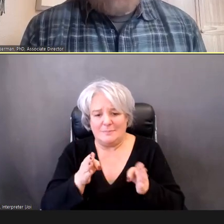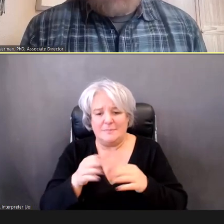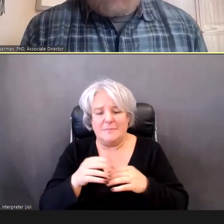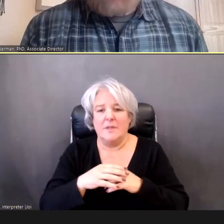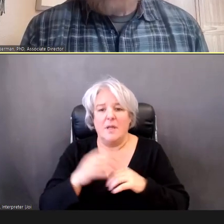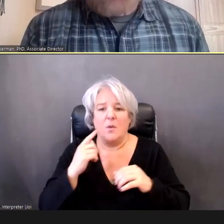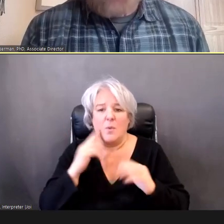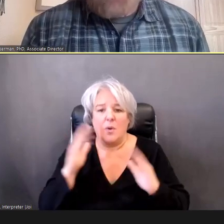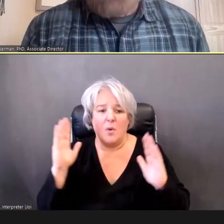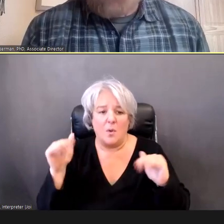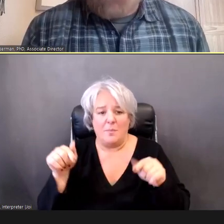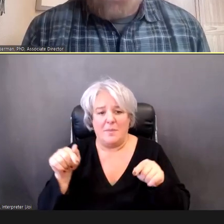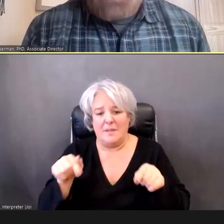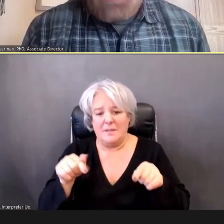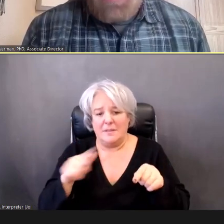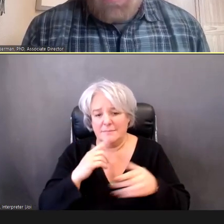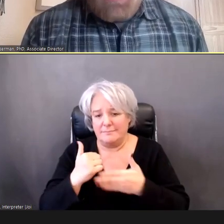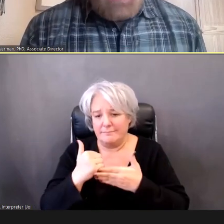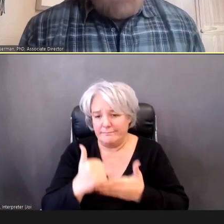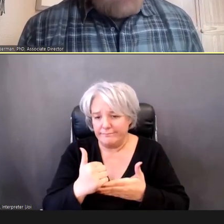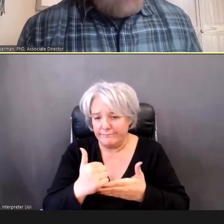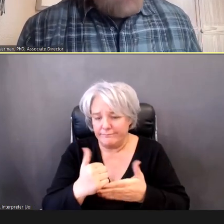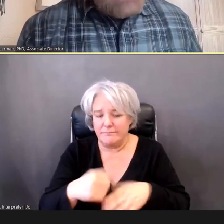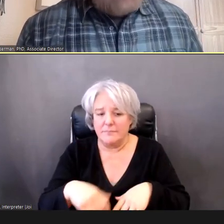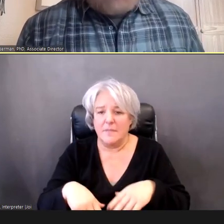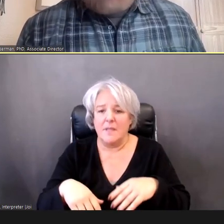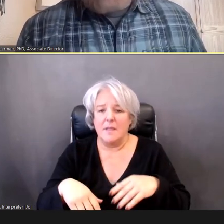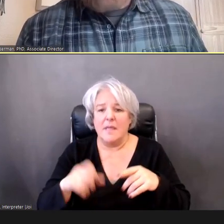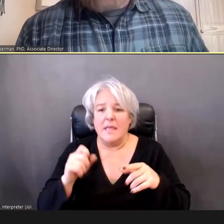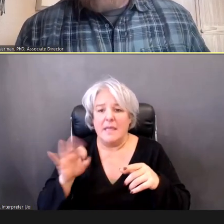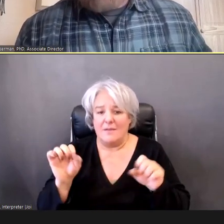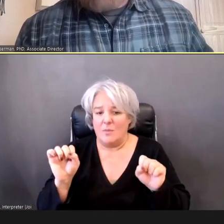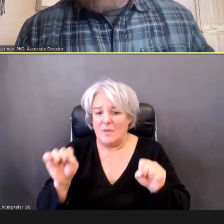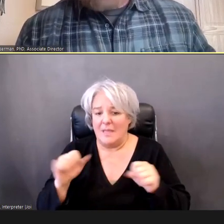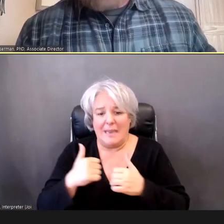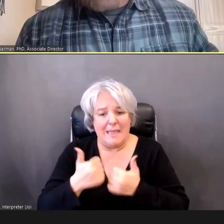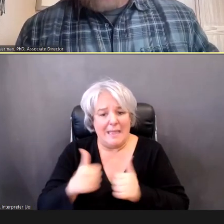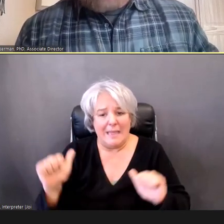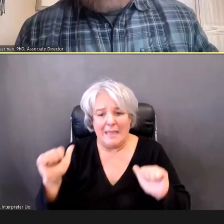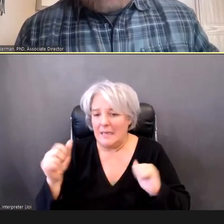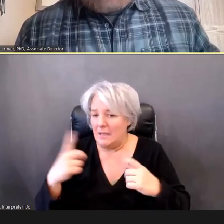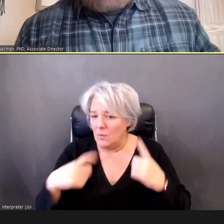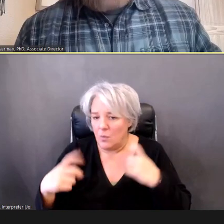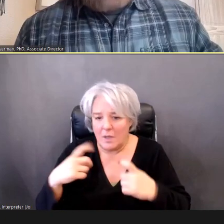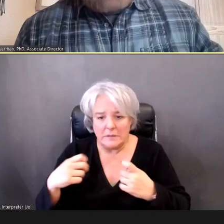If we can be of further assistance, to you, feel free, to message us